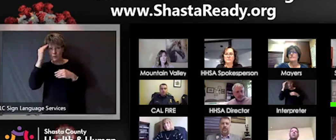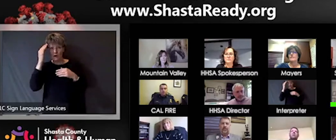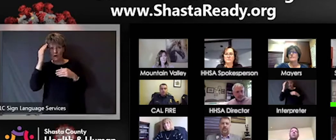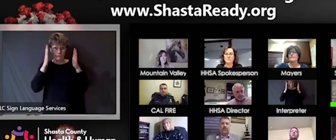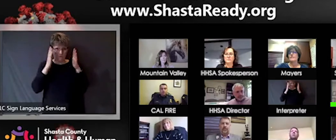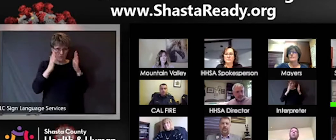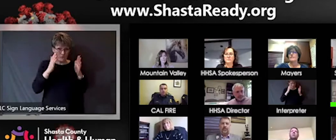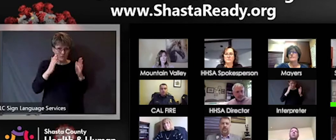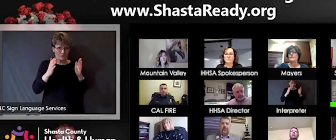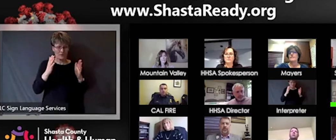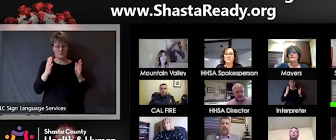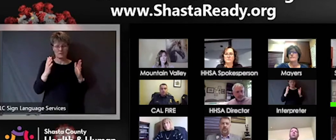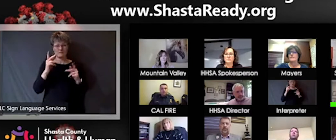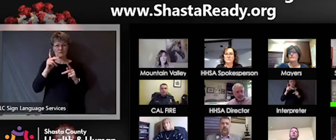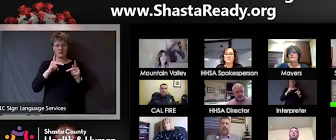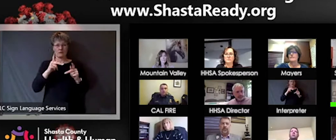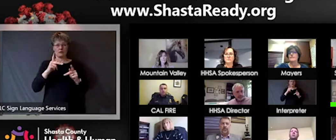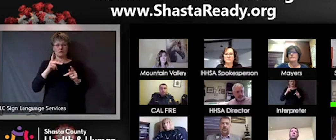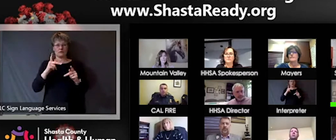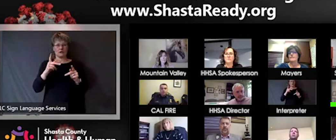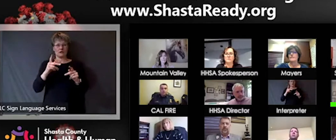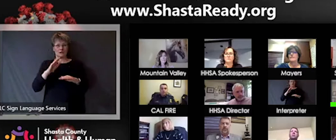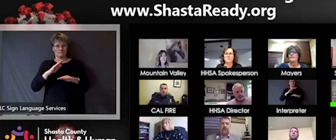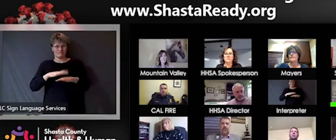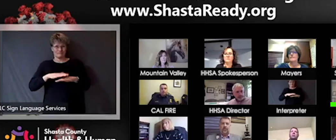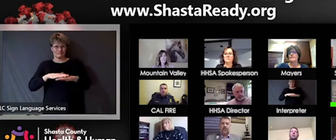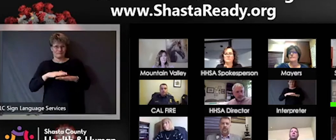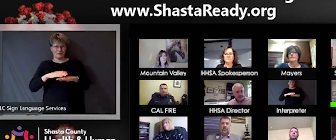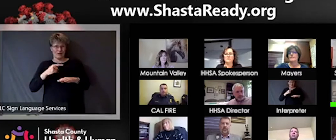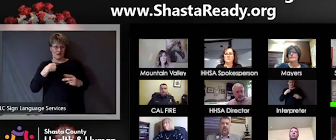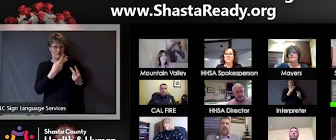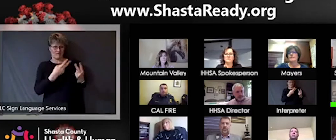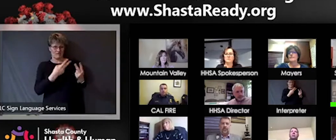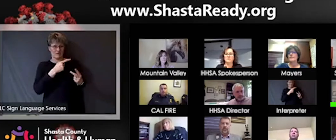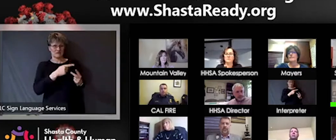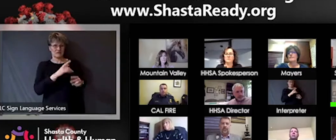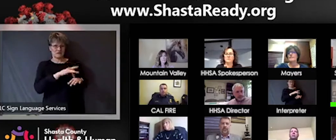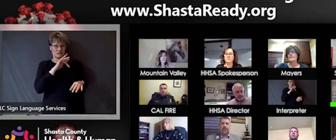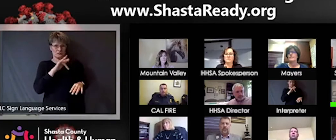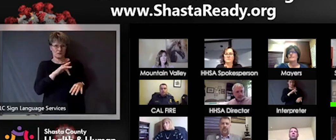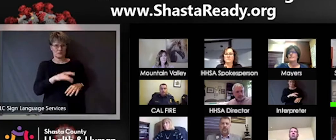We're kind of in the process of, as these cases come in, I think